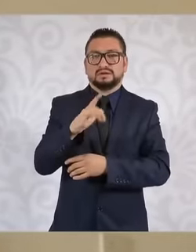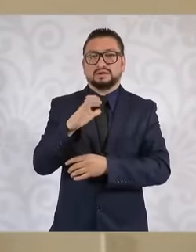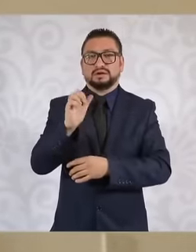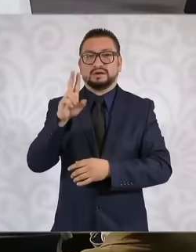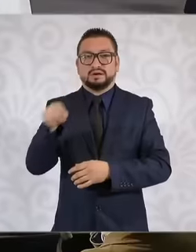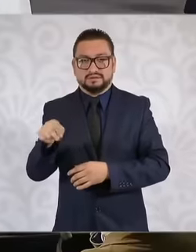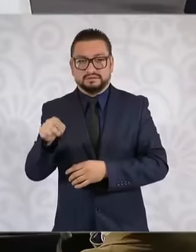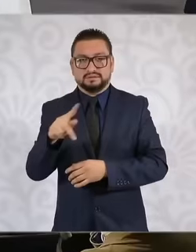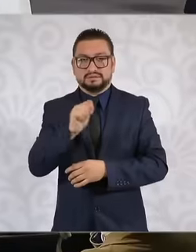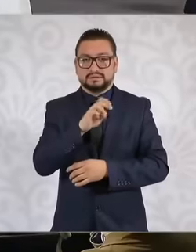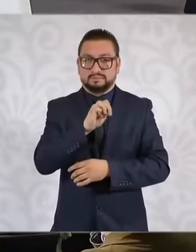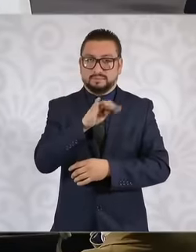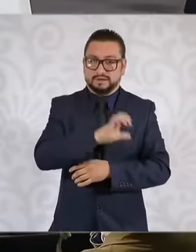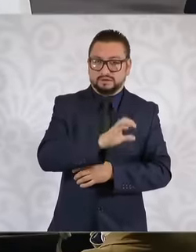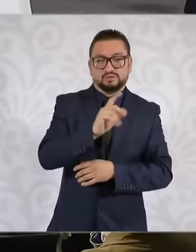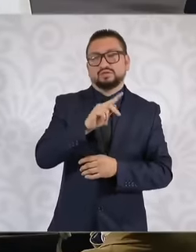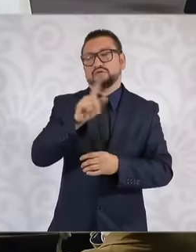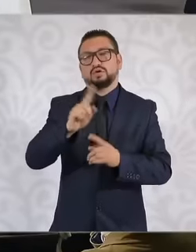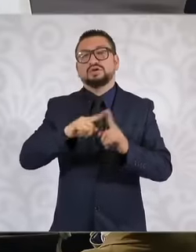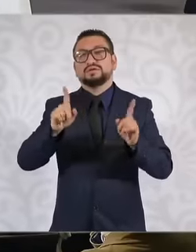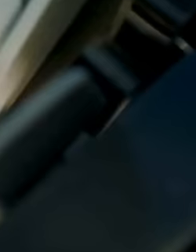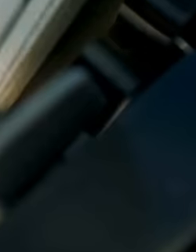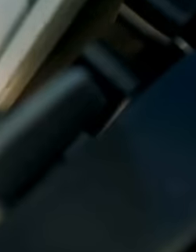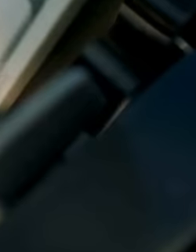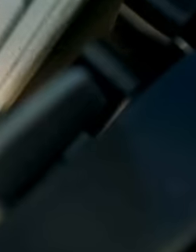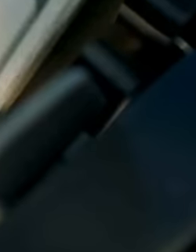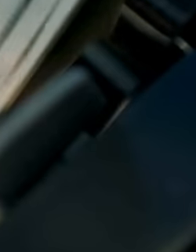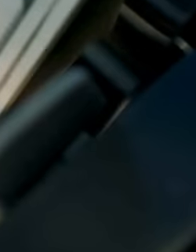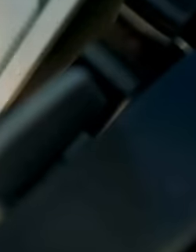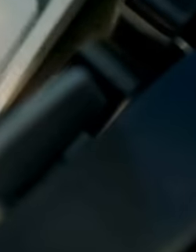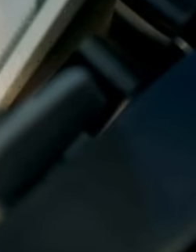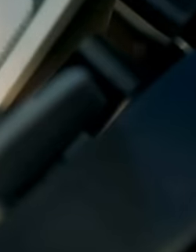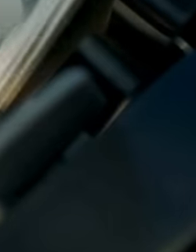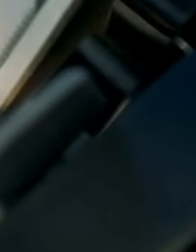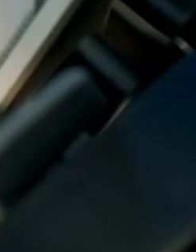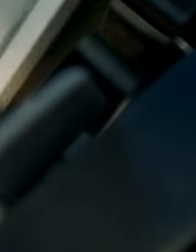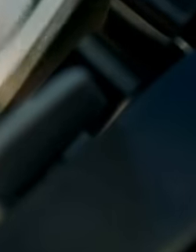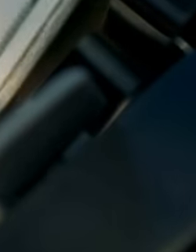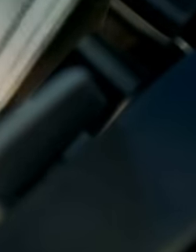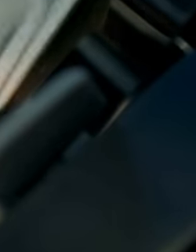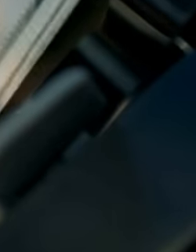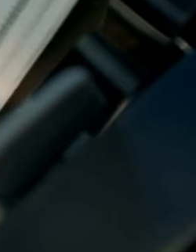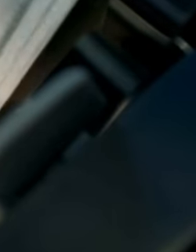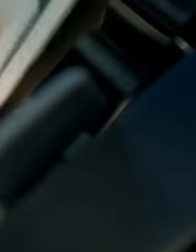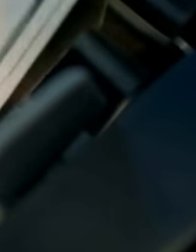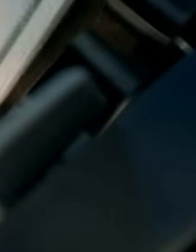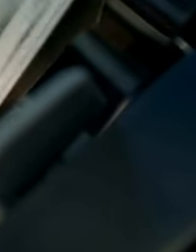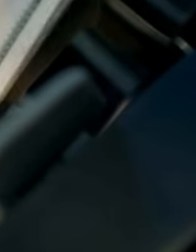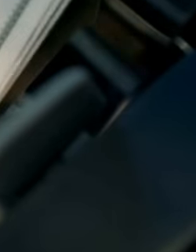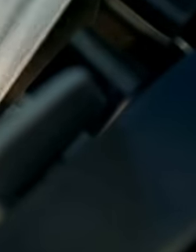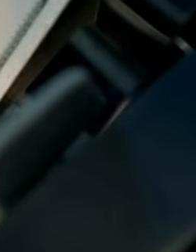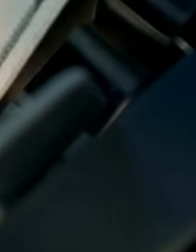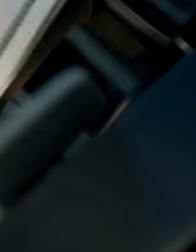Temec in the Telecan and it is for more than 1,500 million because Mexico has already banned them since